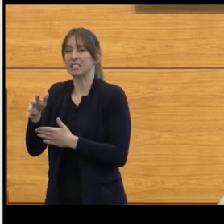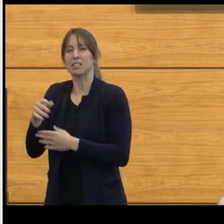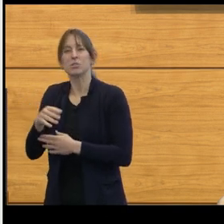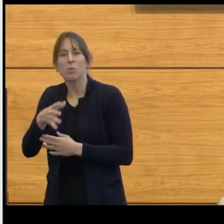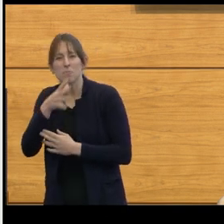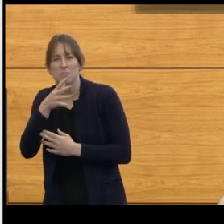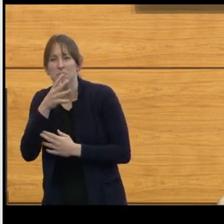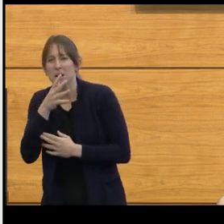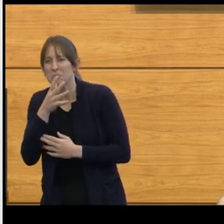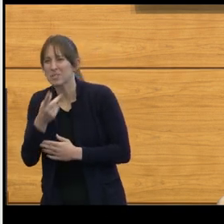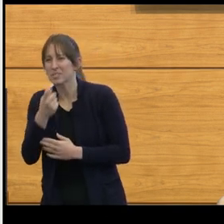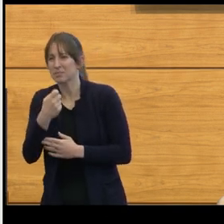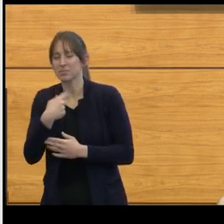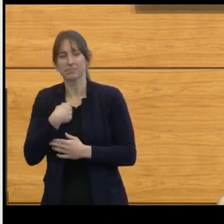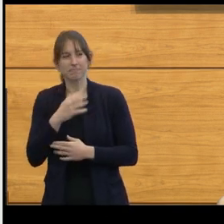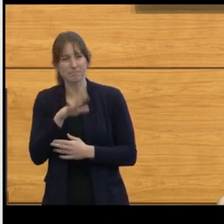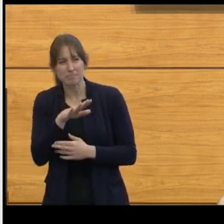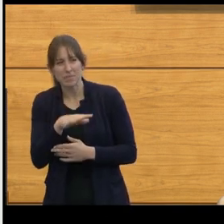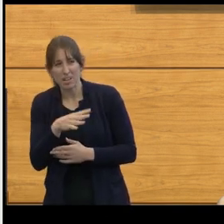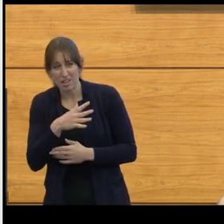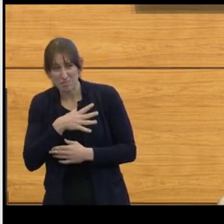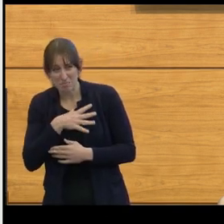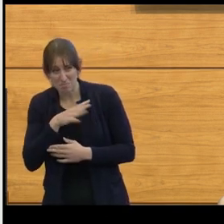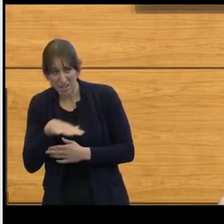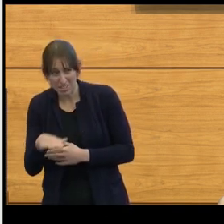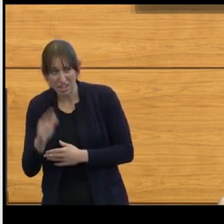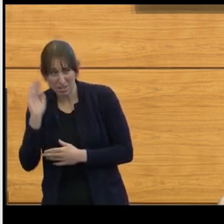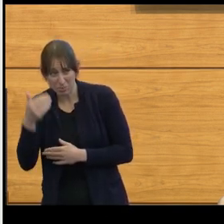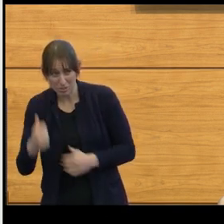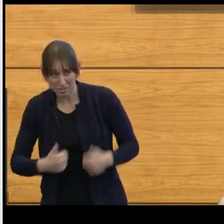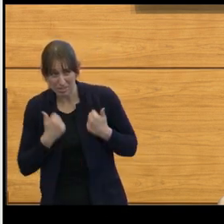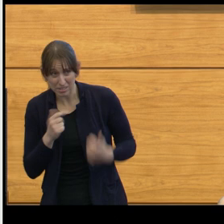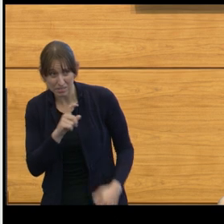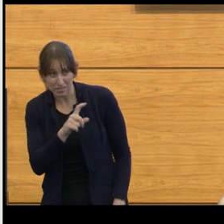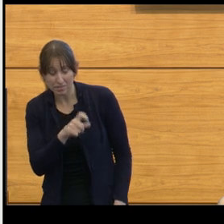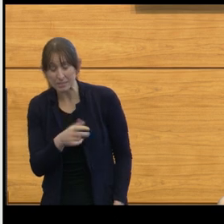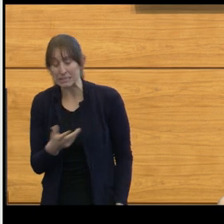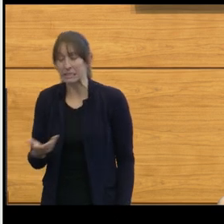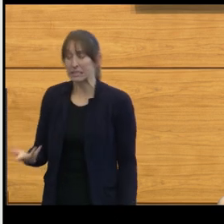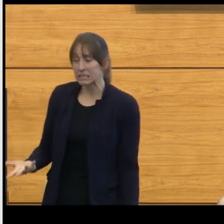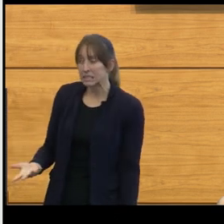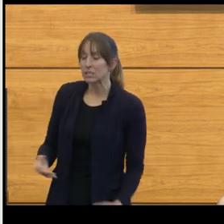is my child going to survive this? I would have to say, "Well, the best data that we have